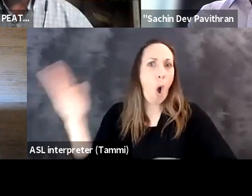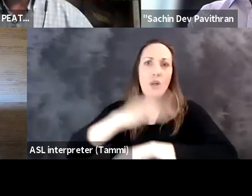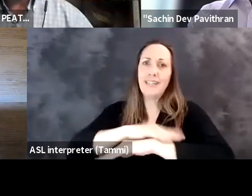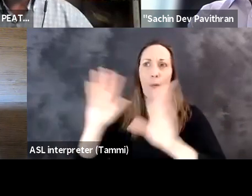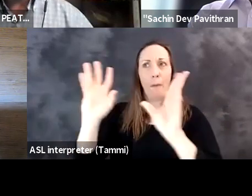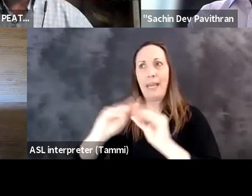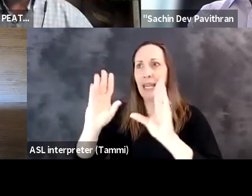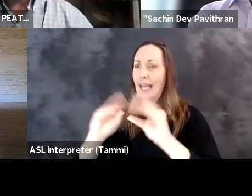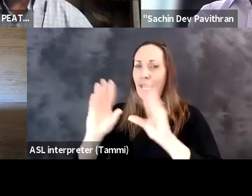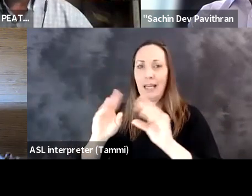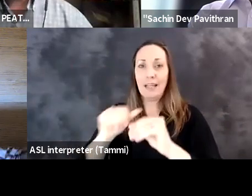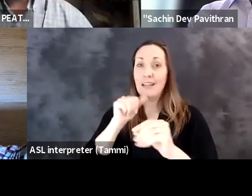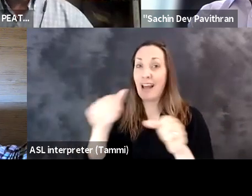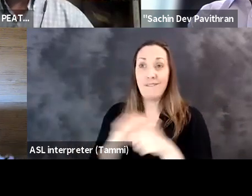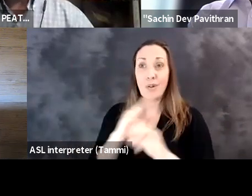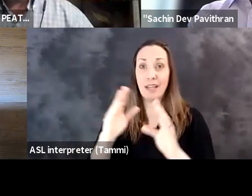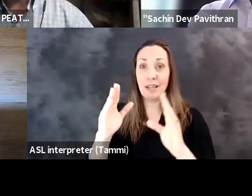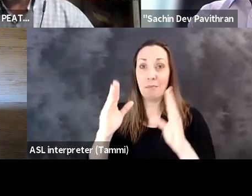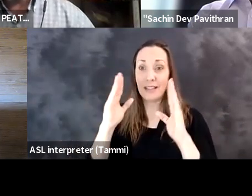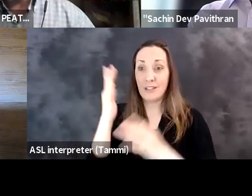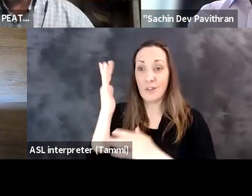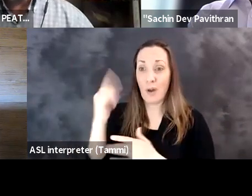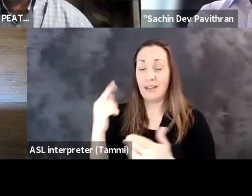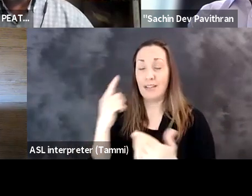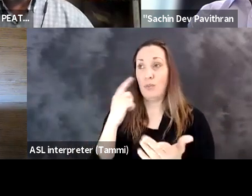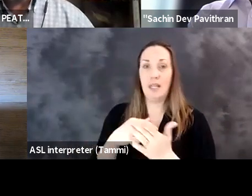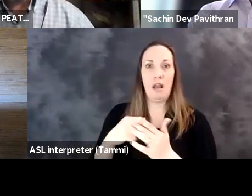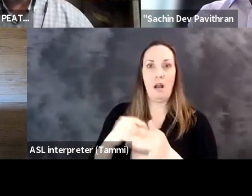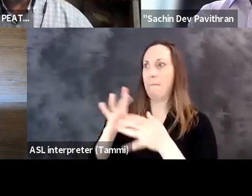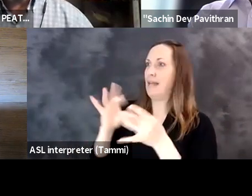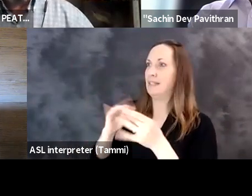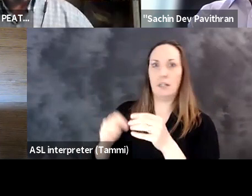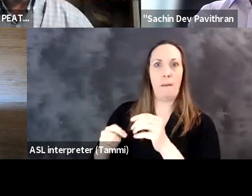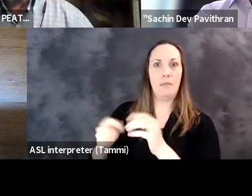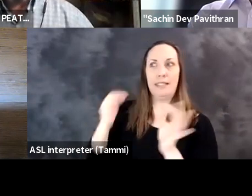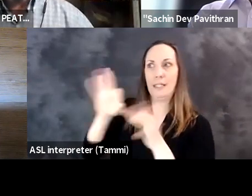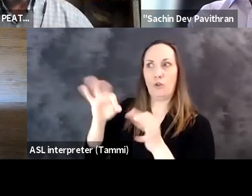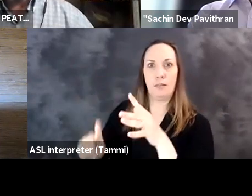But if we're spending all day on meetings, we're also spending all day on